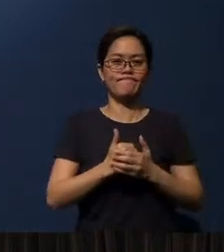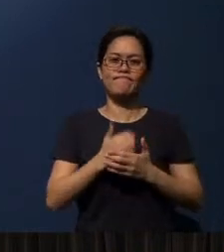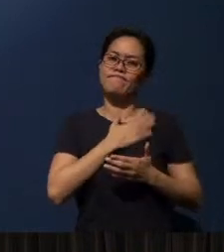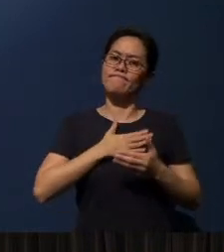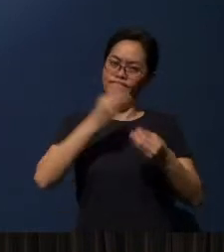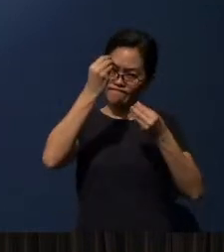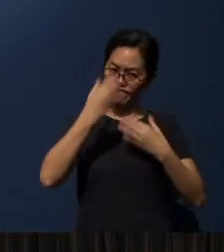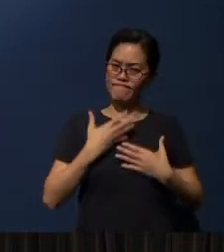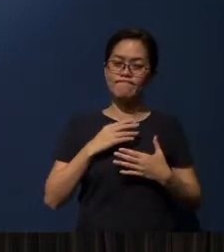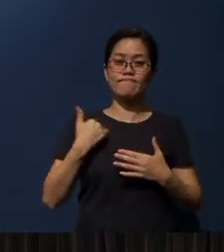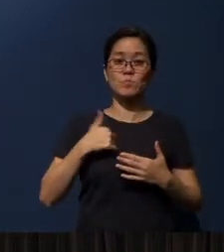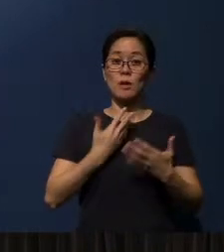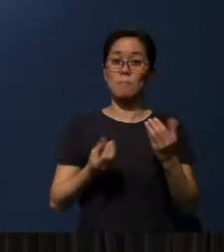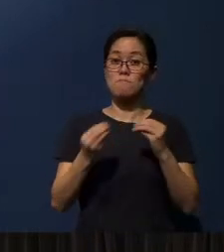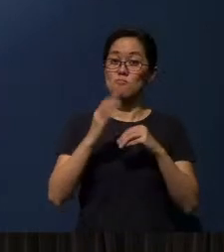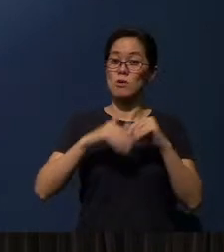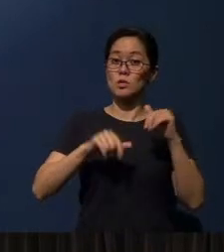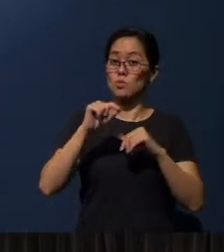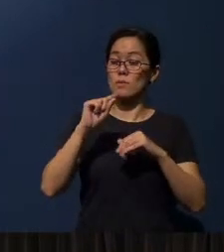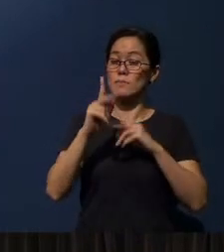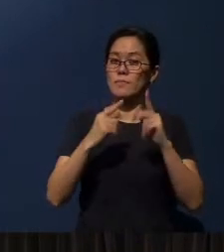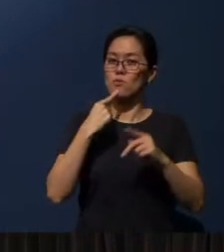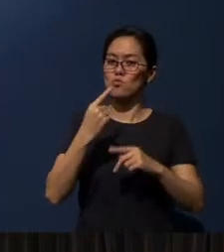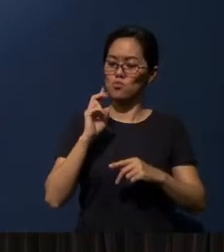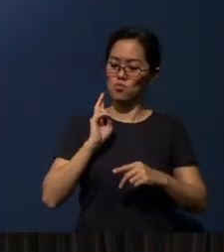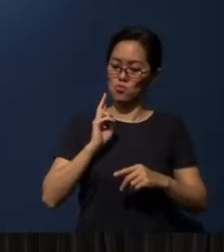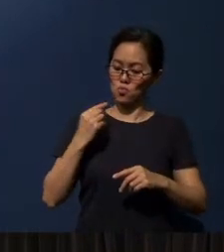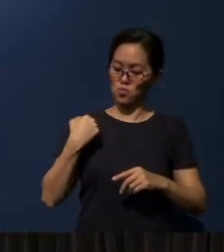We have more than 20 people who have told us about this already.